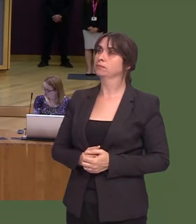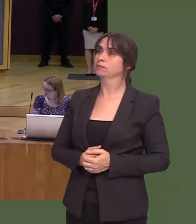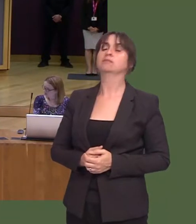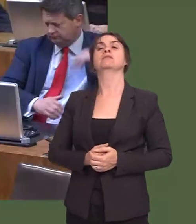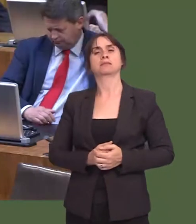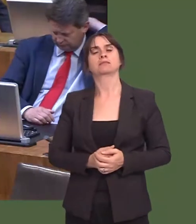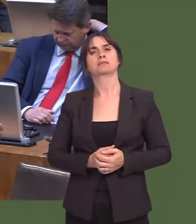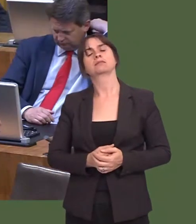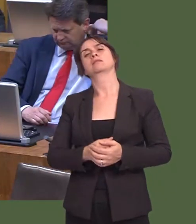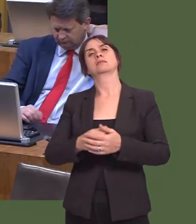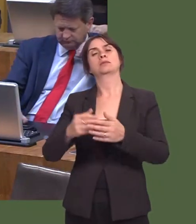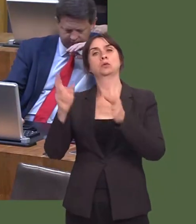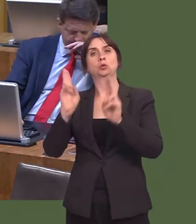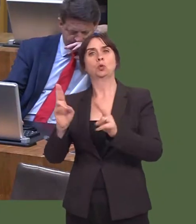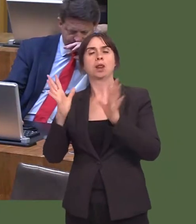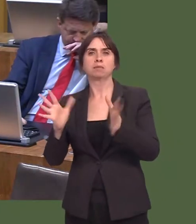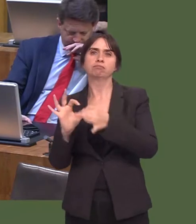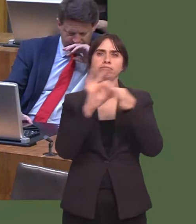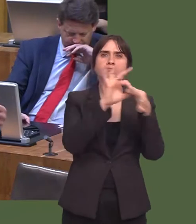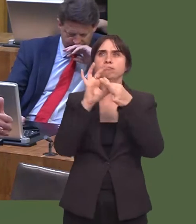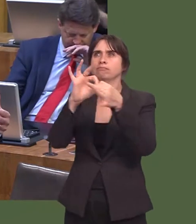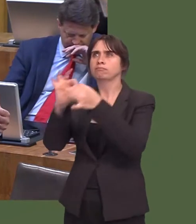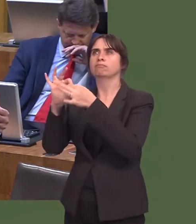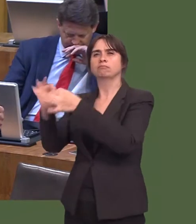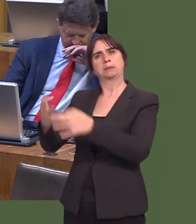I think it is important for some youngsters to get that experience first in a more controlled